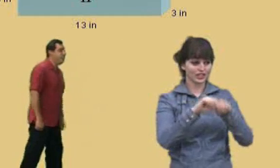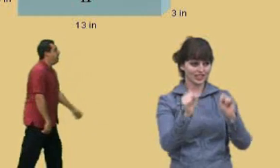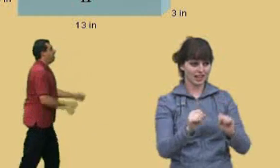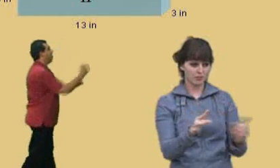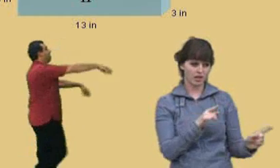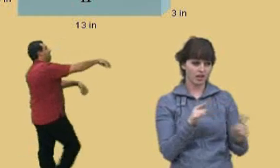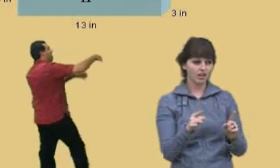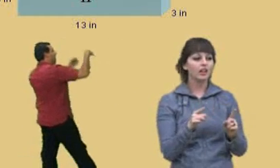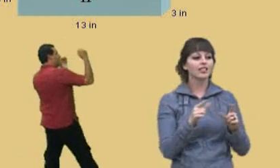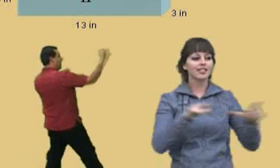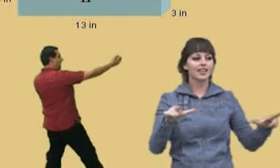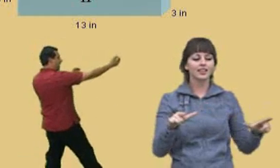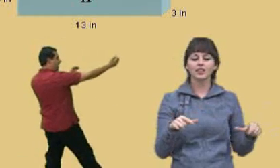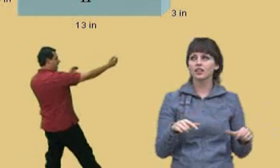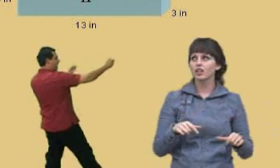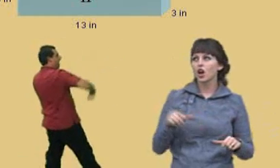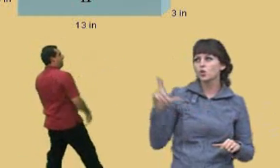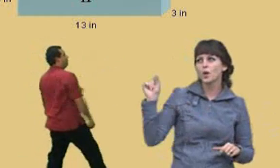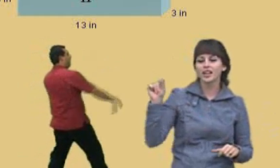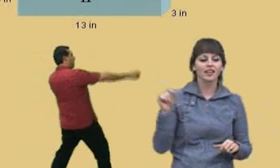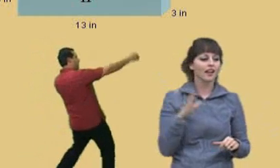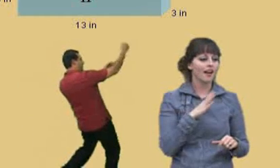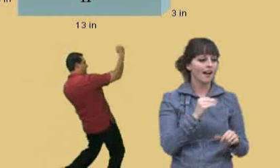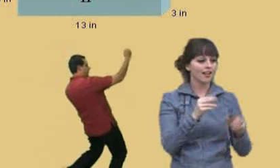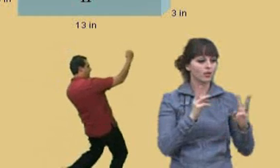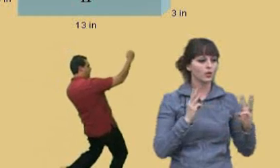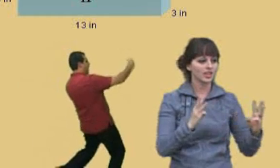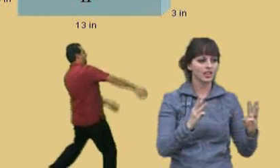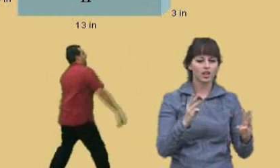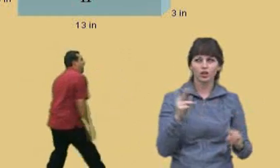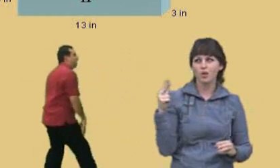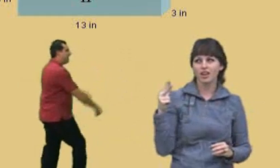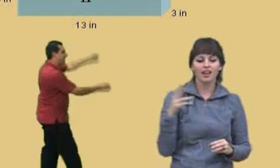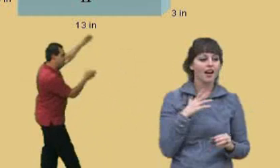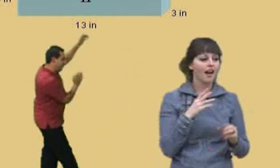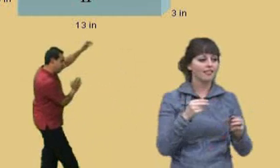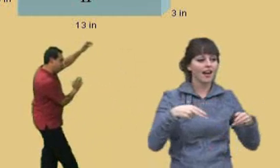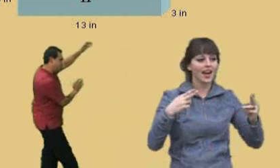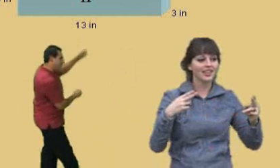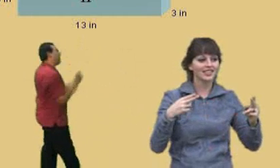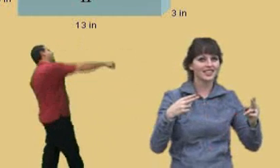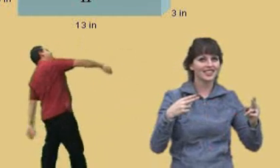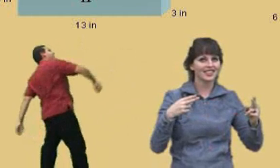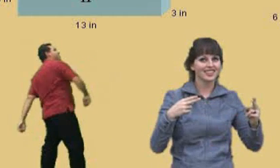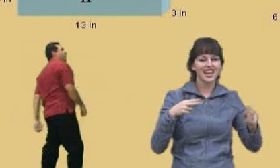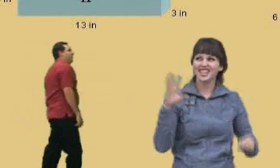Give us the length. Charlie: 20. Professor Perez: And the width? Charlie: 3. Professor Perez: And the height. Charlie: That would be 6. Professor Perez: Very nice, Charlie!